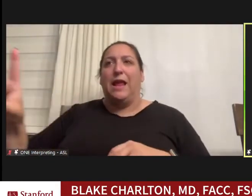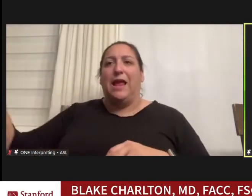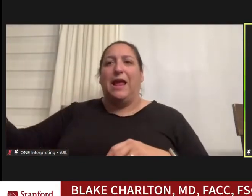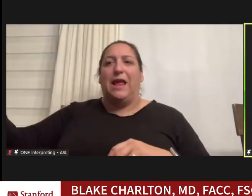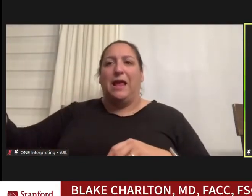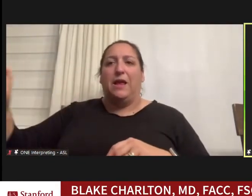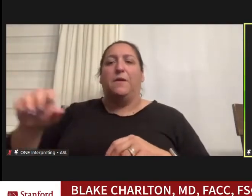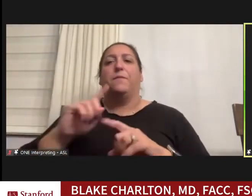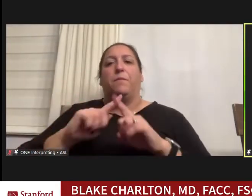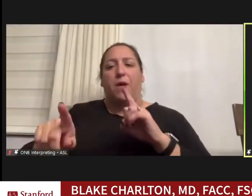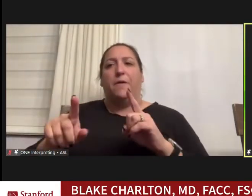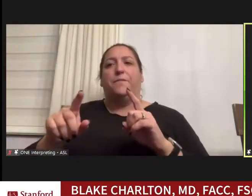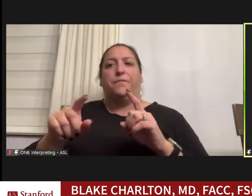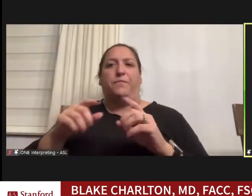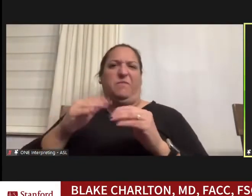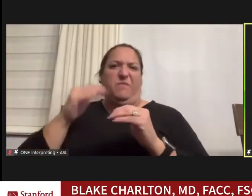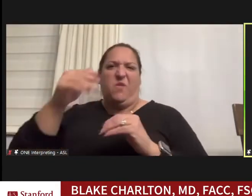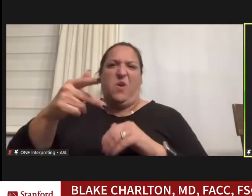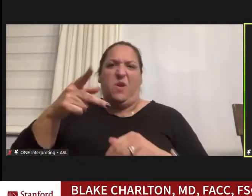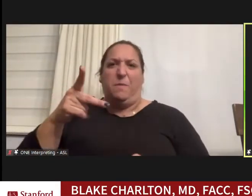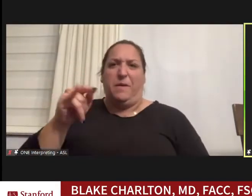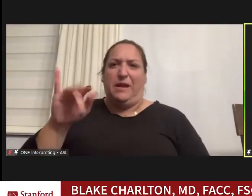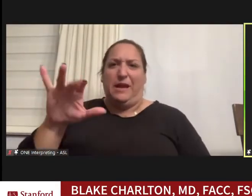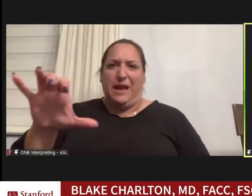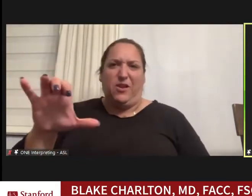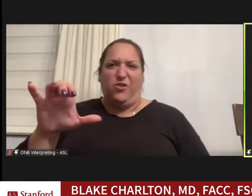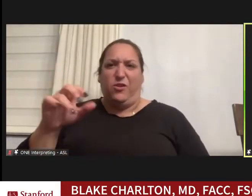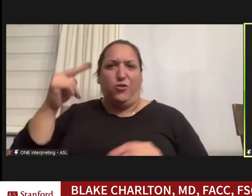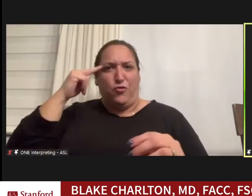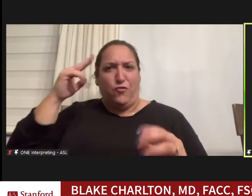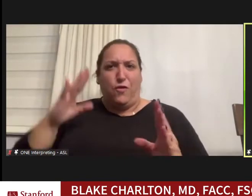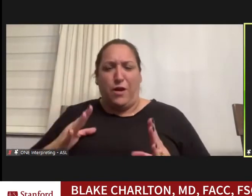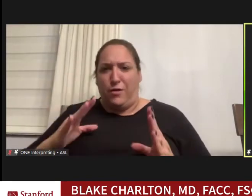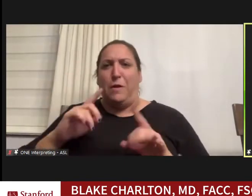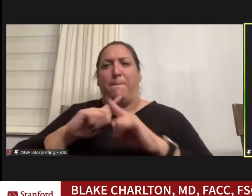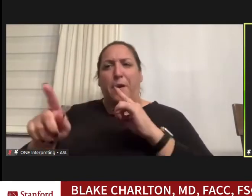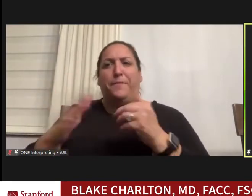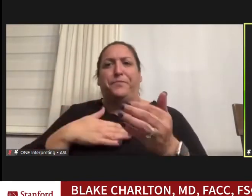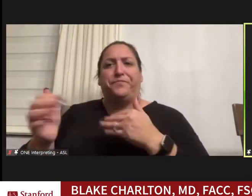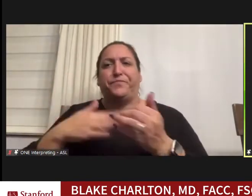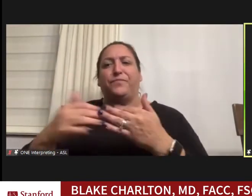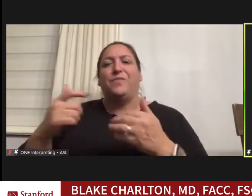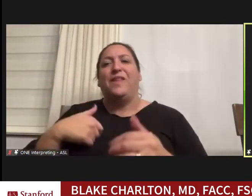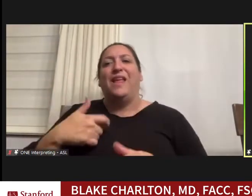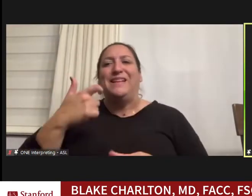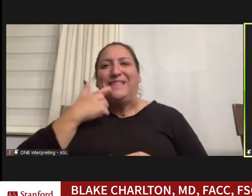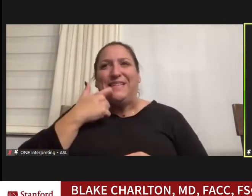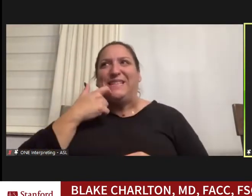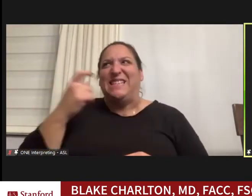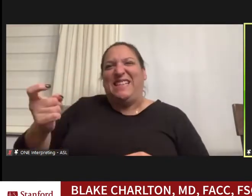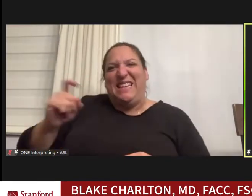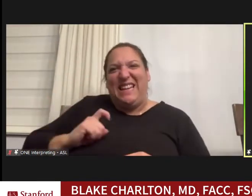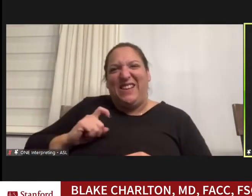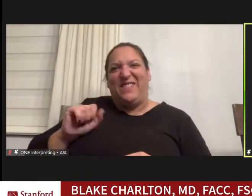from a pediatric neurologist that you can get. But I guess Stanford gave me the acceptance as